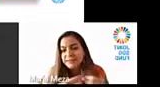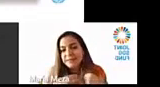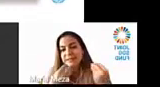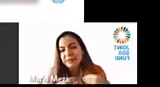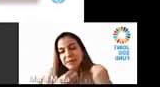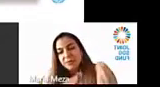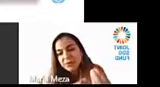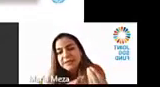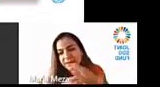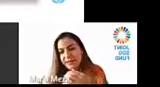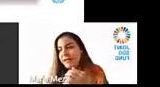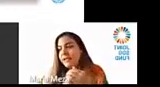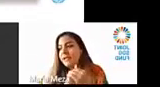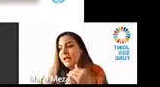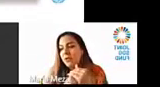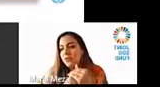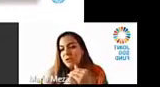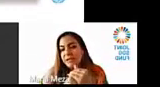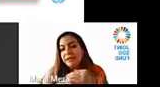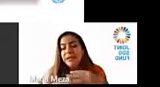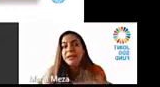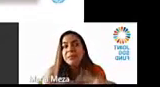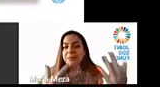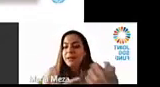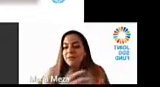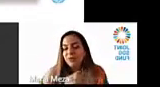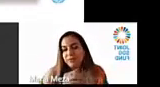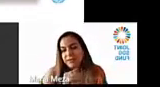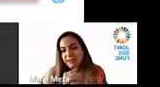instances and to see the importance it has in the community and also for biodiversity